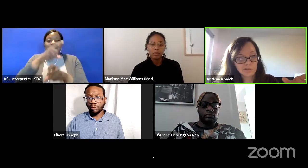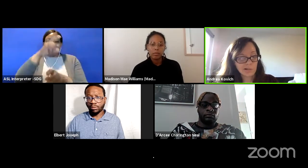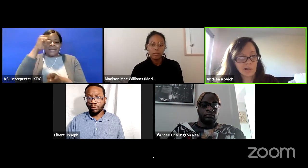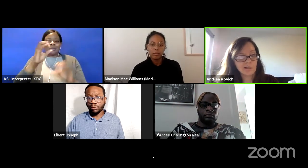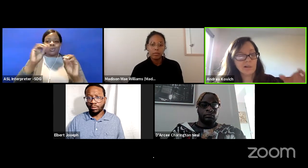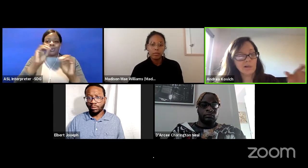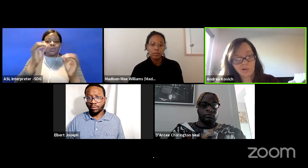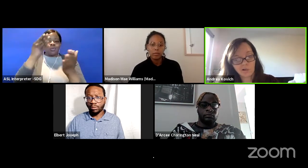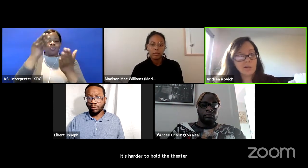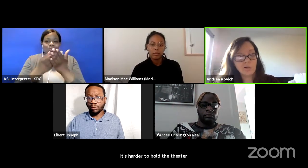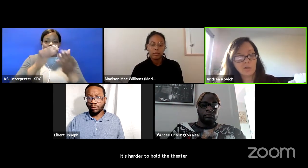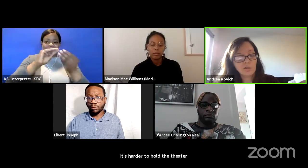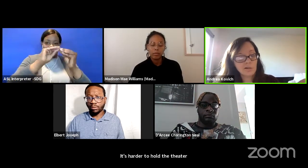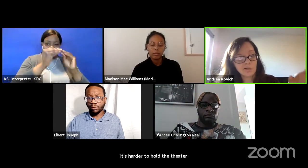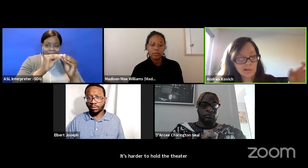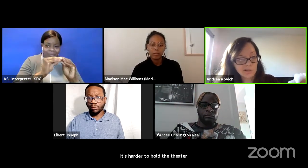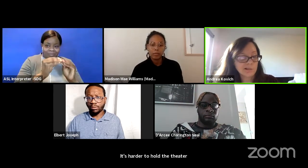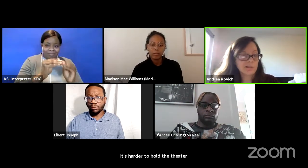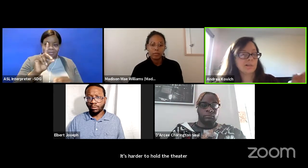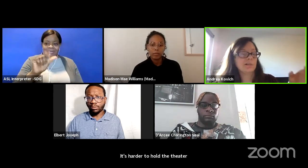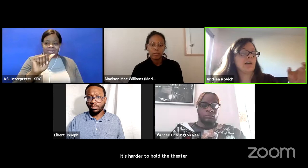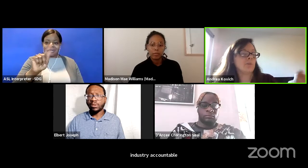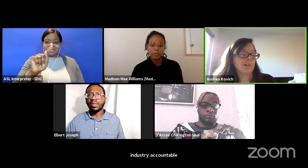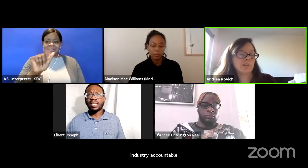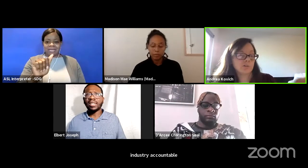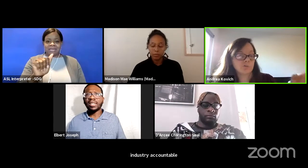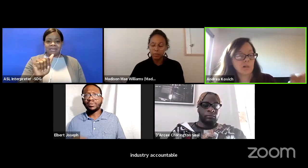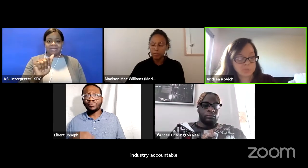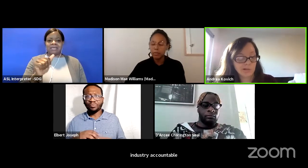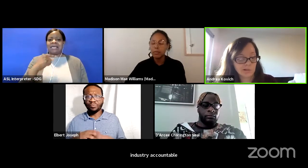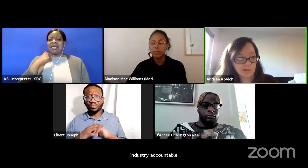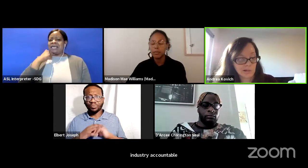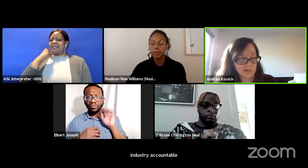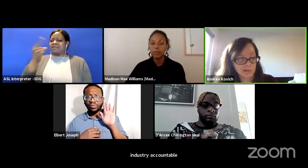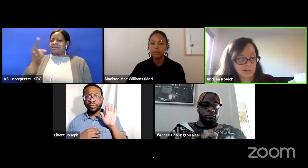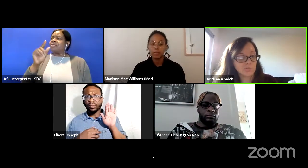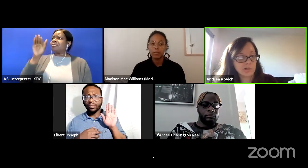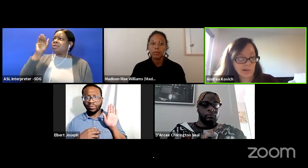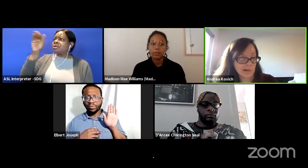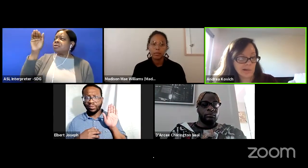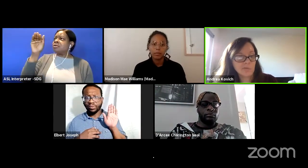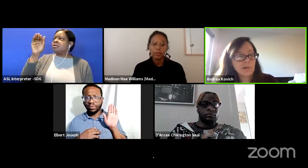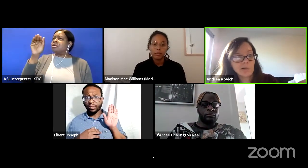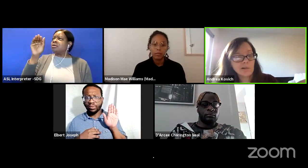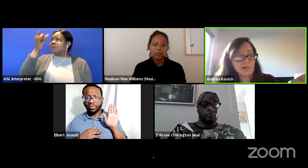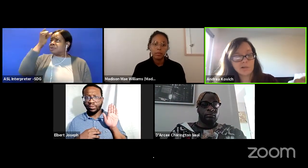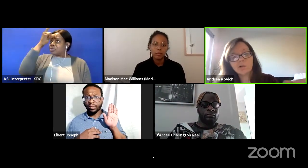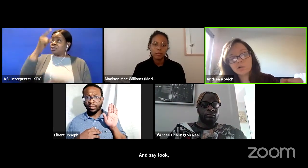And so look, this is how much representation we have